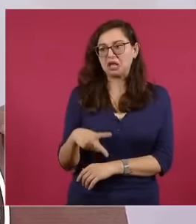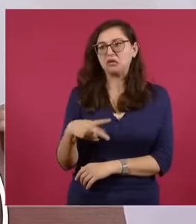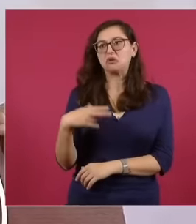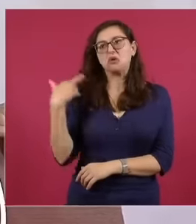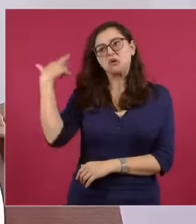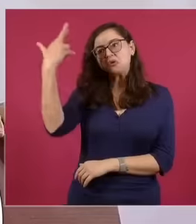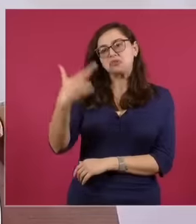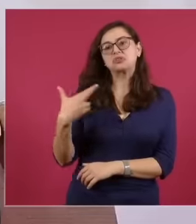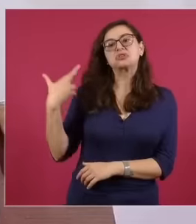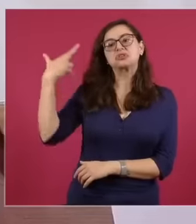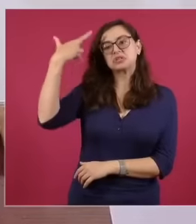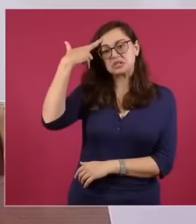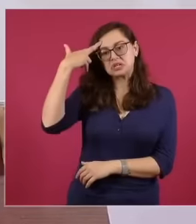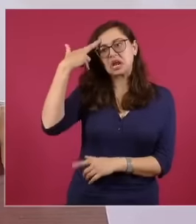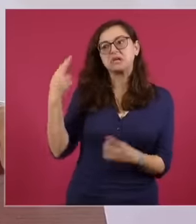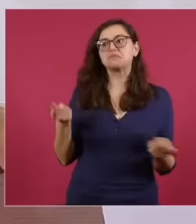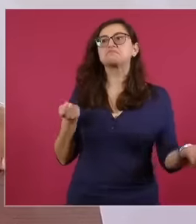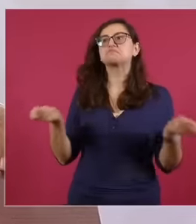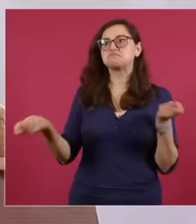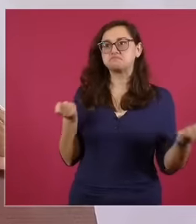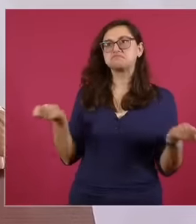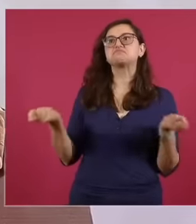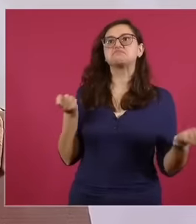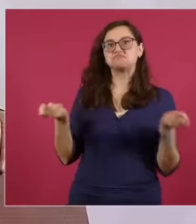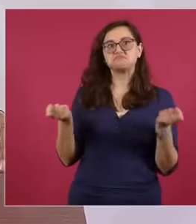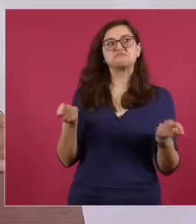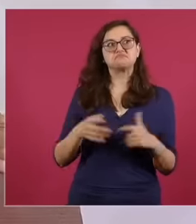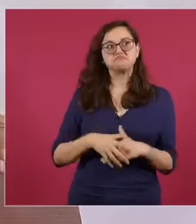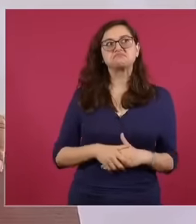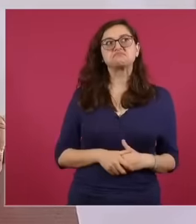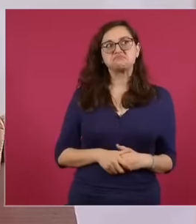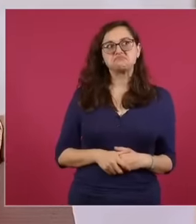goes from being a republic to becoming a